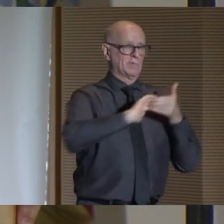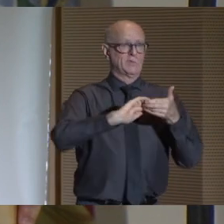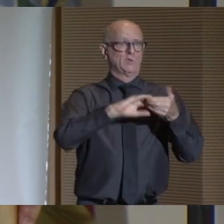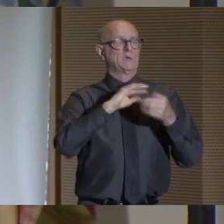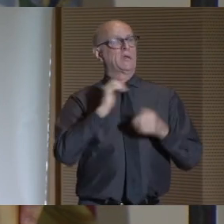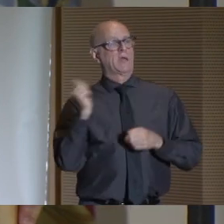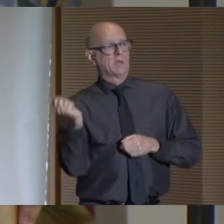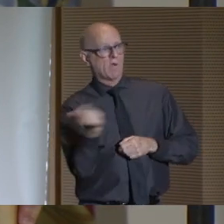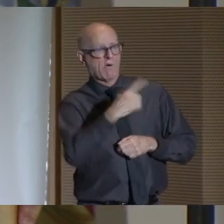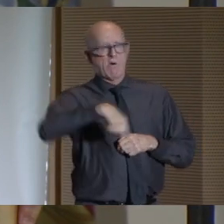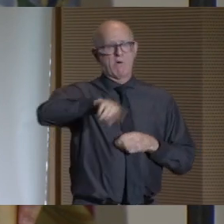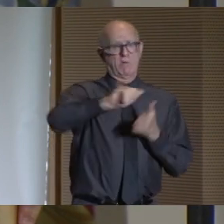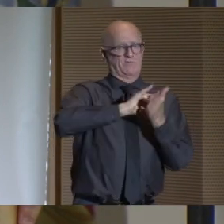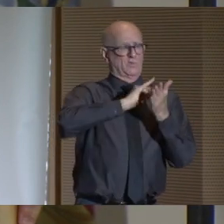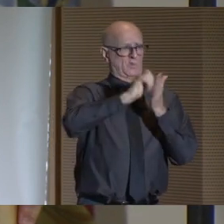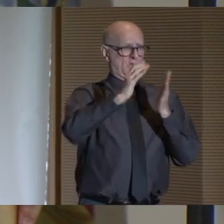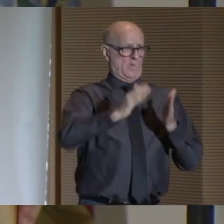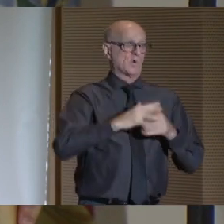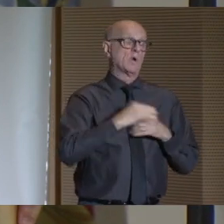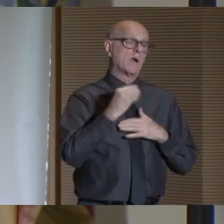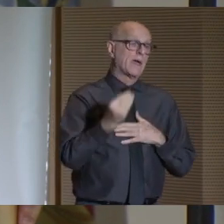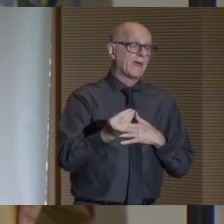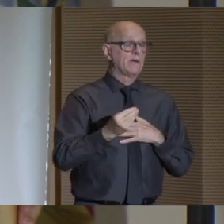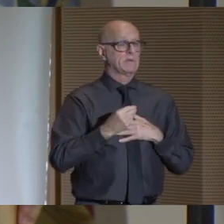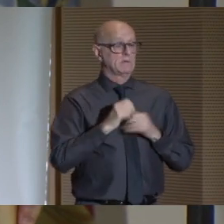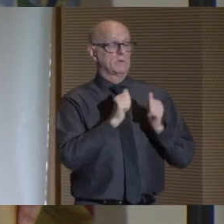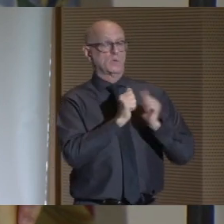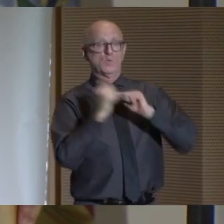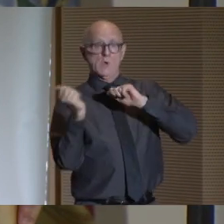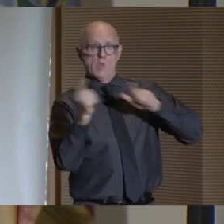to our entire community, and to all of you in New York.